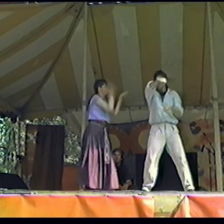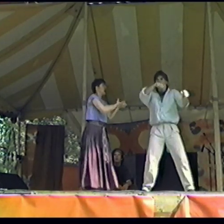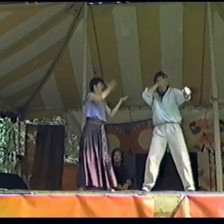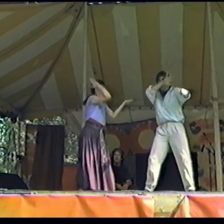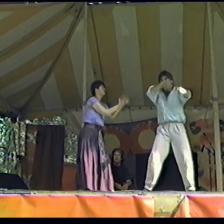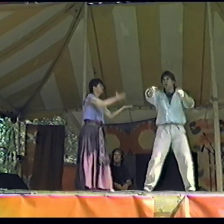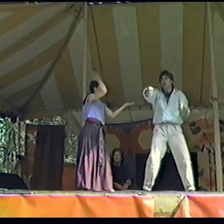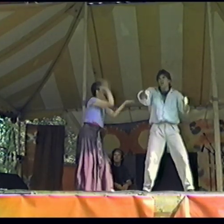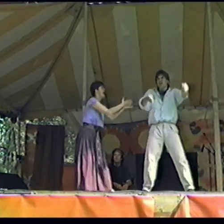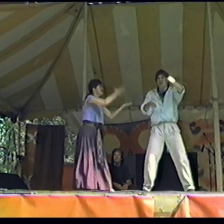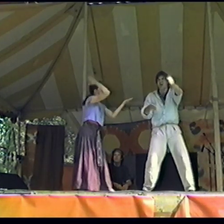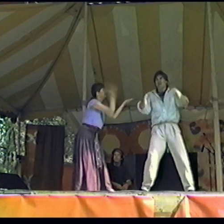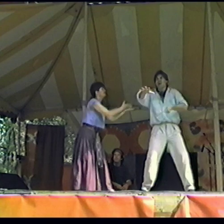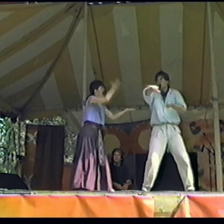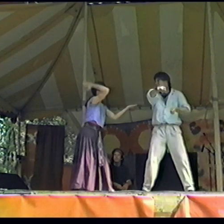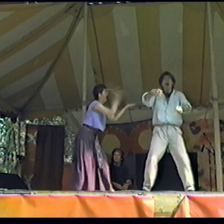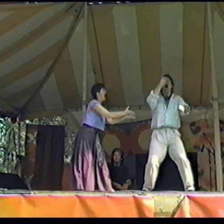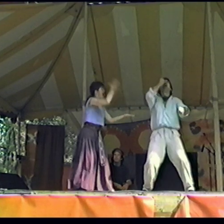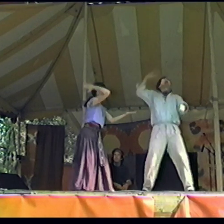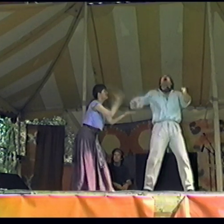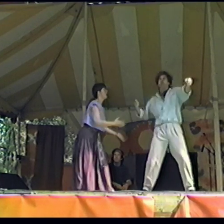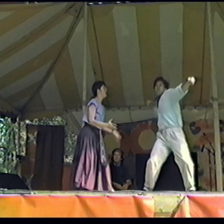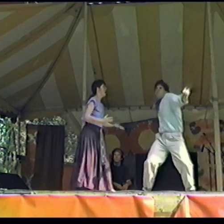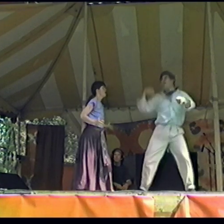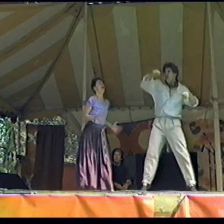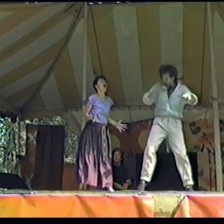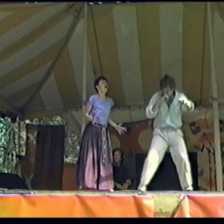Stop, stop, stop! I don't care!